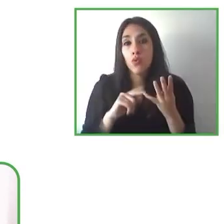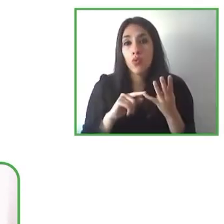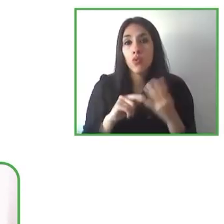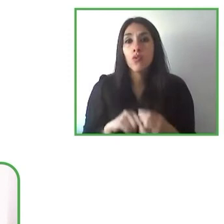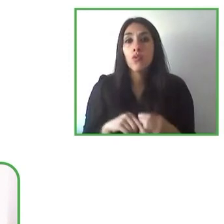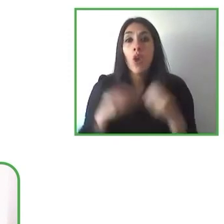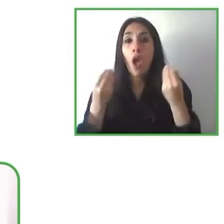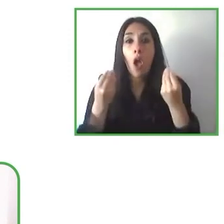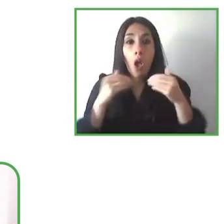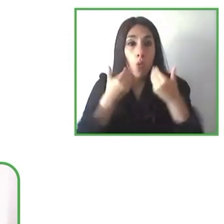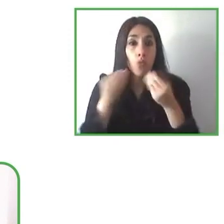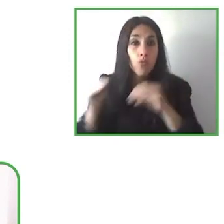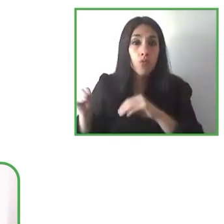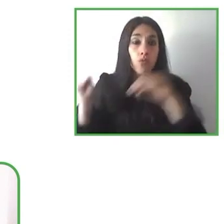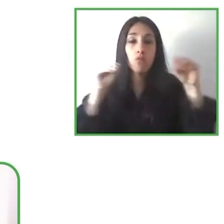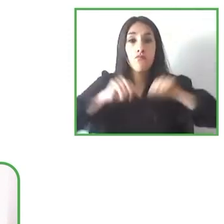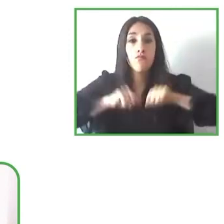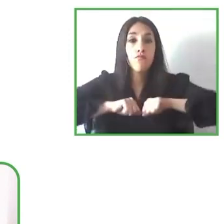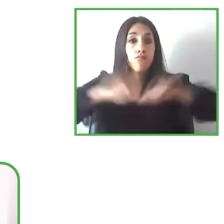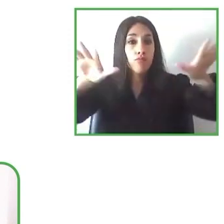in different parts of the world in different contexts